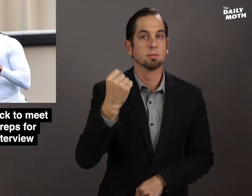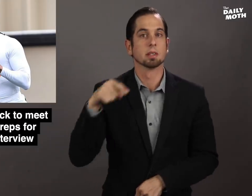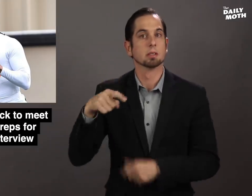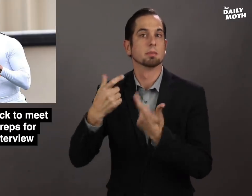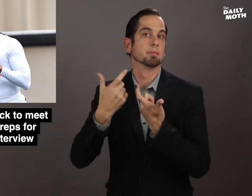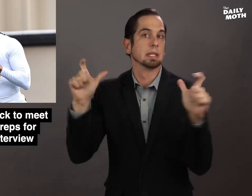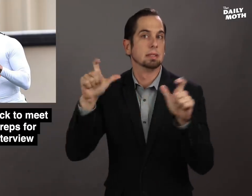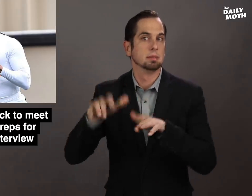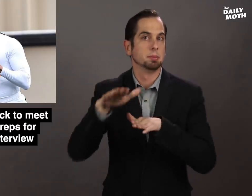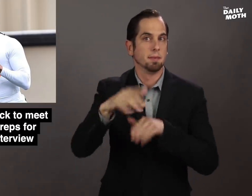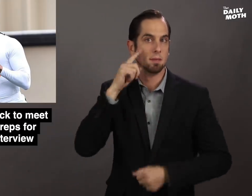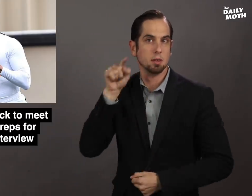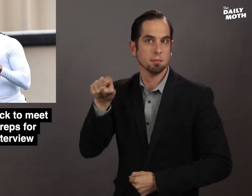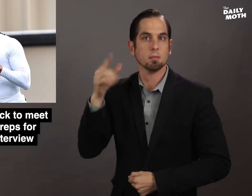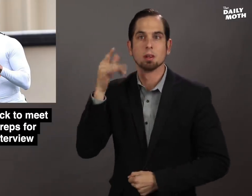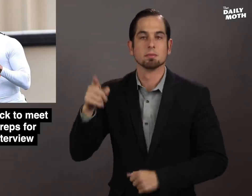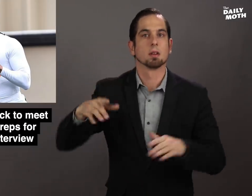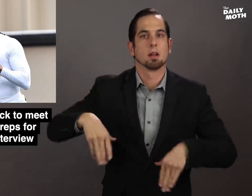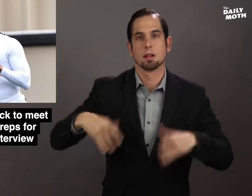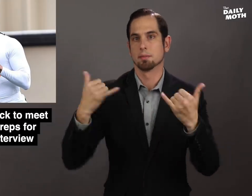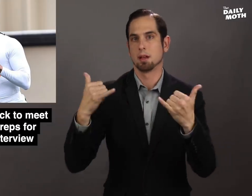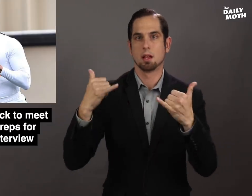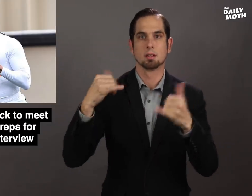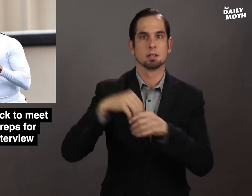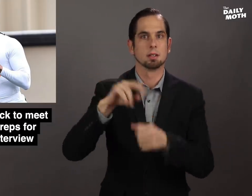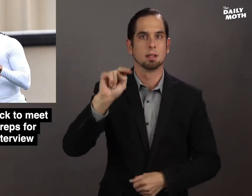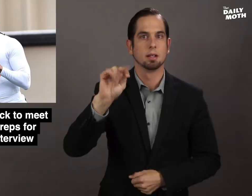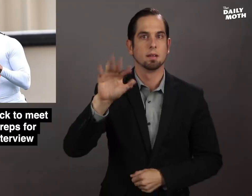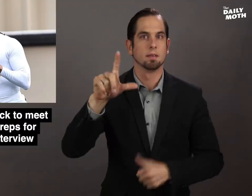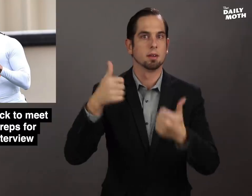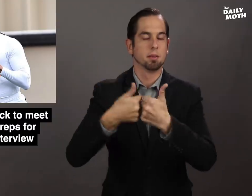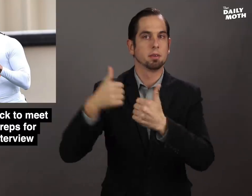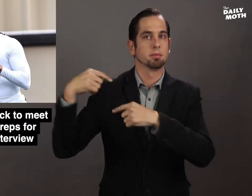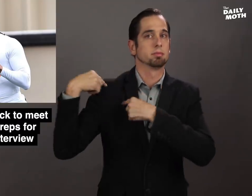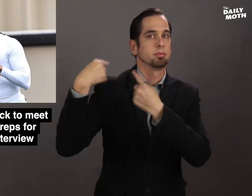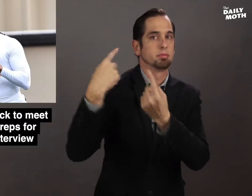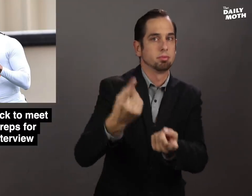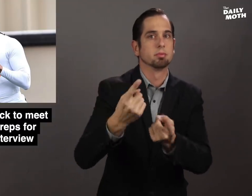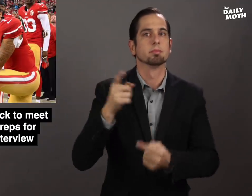This is a big step for him, as he has not played in a NFL game